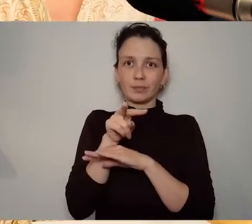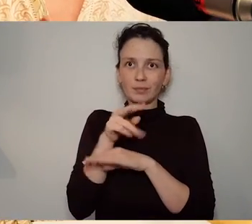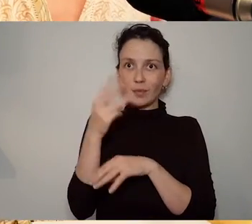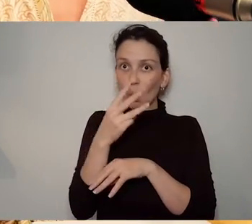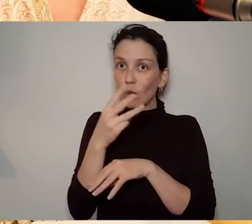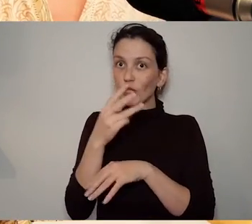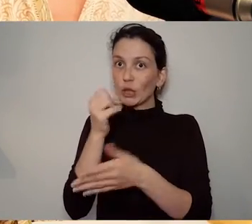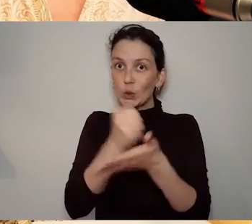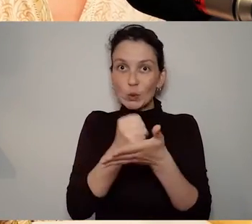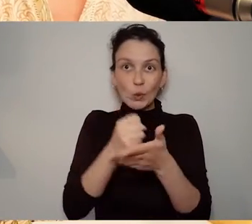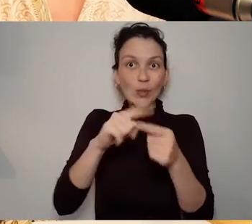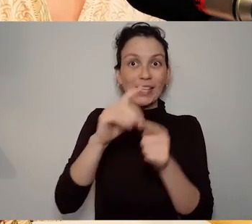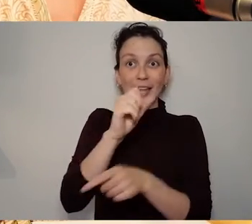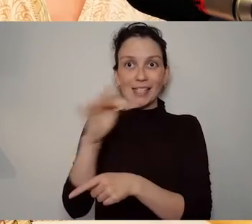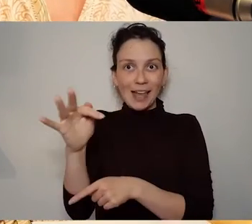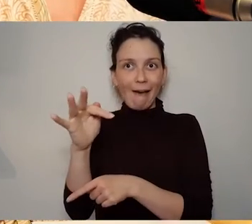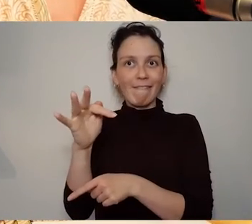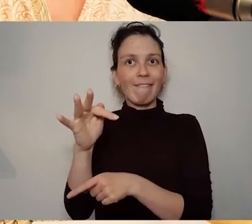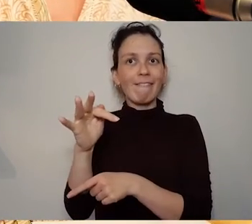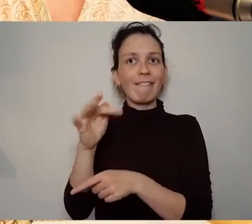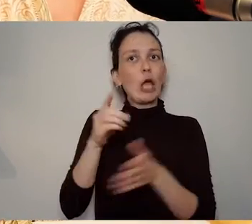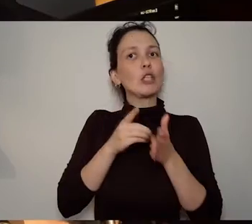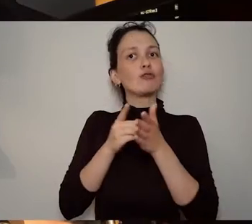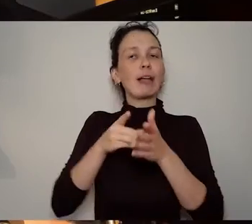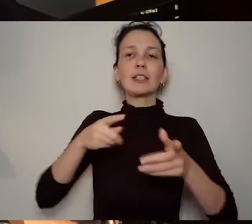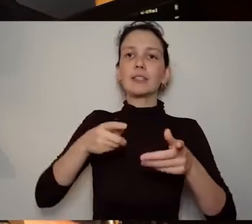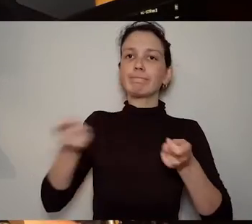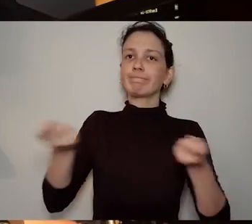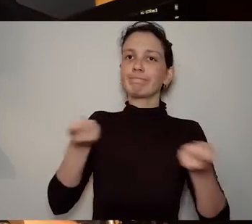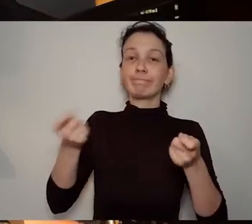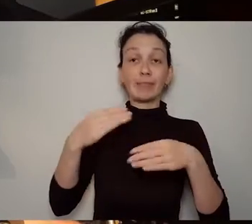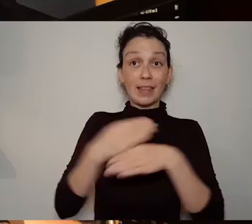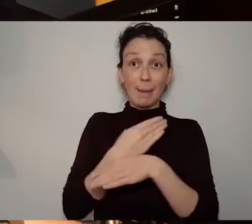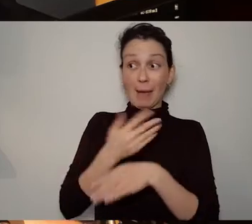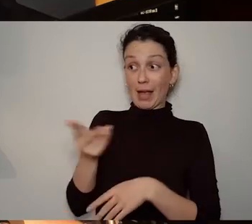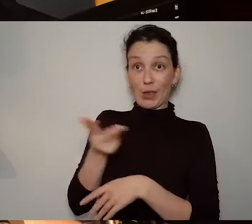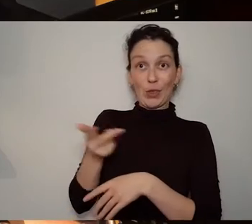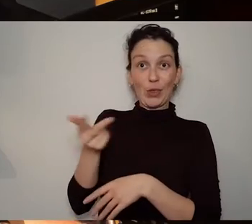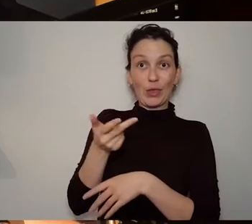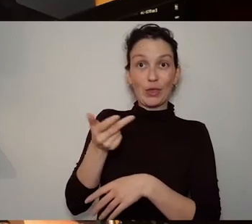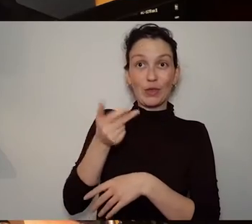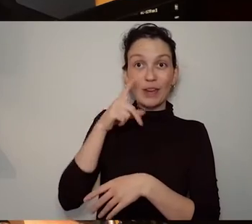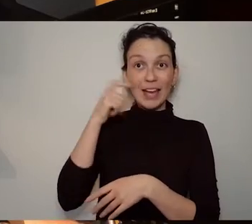exploring this ballet by Teresa Deevy. So this is where as Una was saying you're taking the text